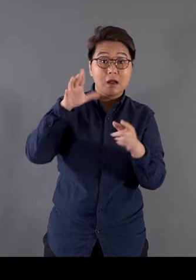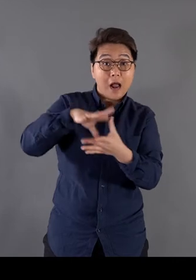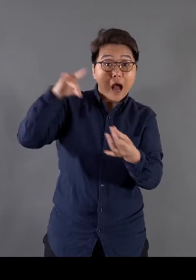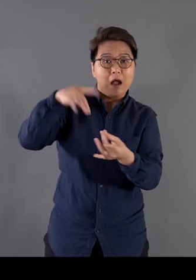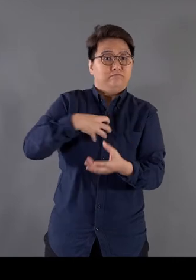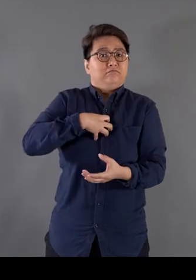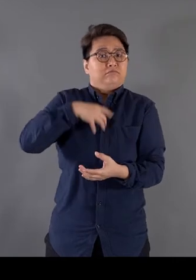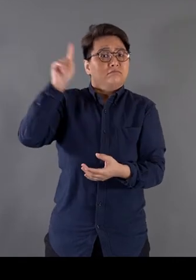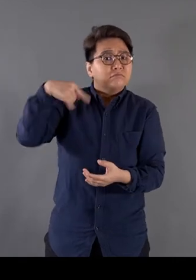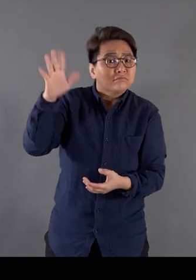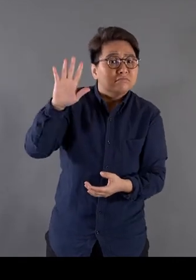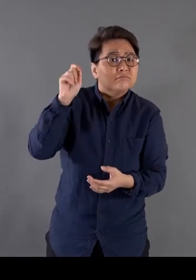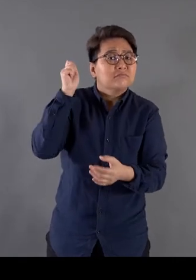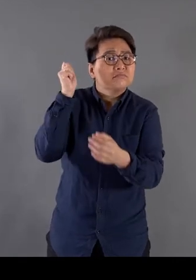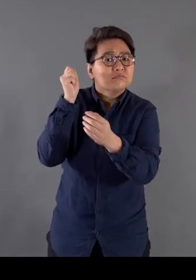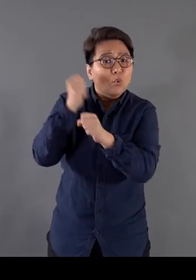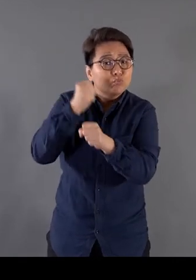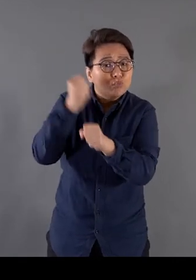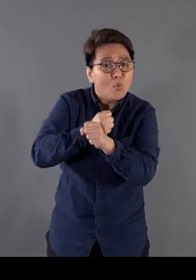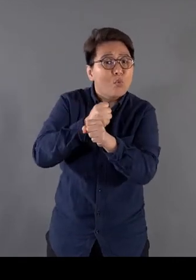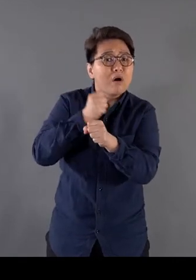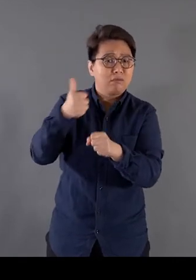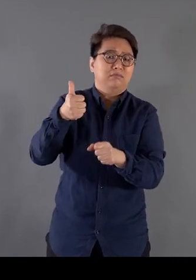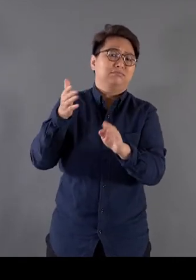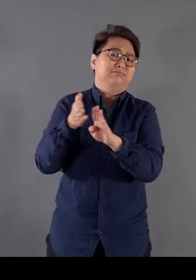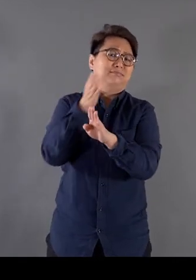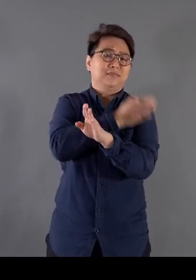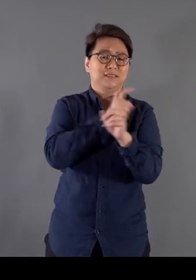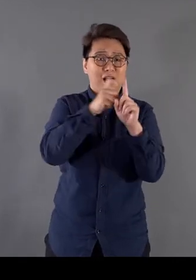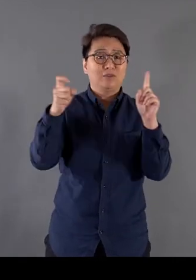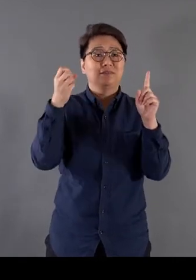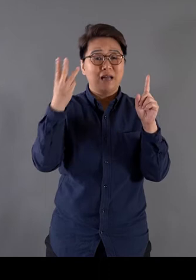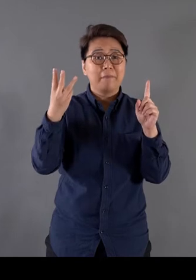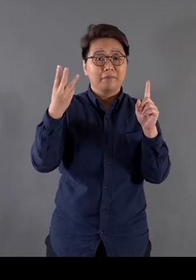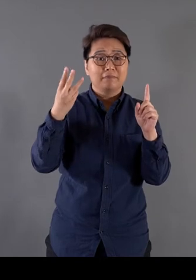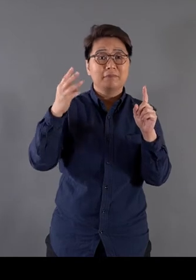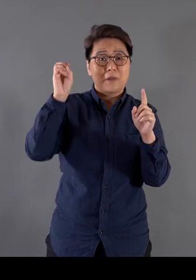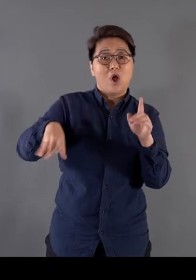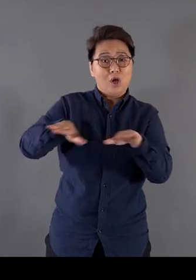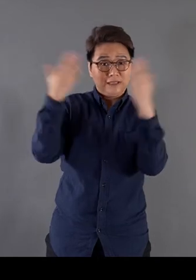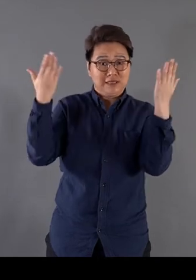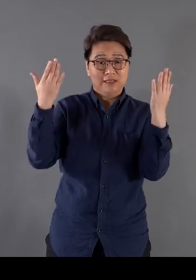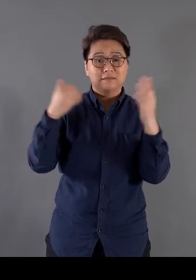Its inspiration and preparation began in the second half of 1993